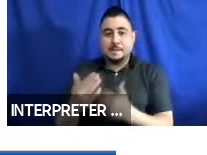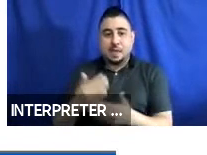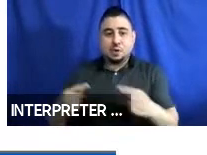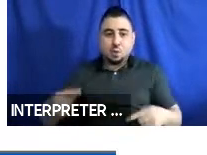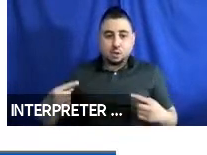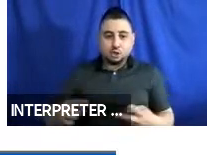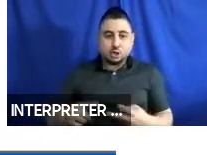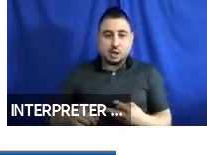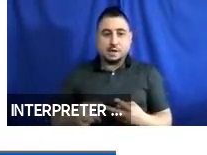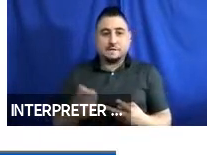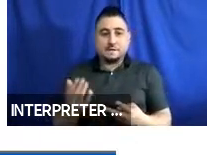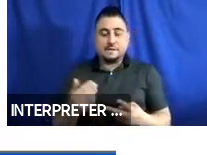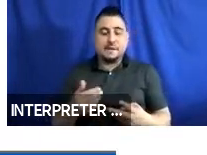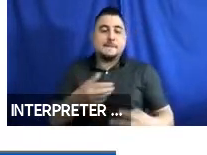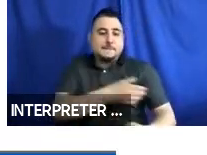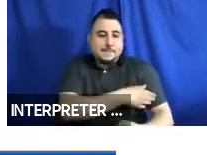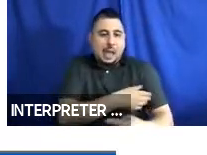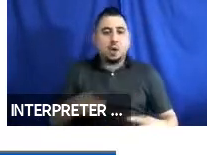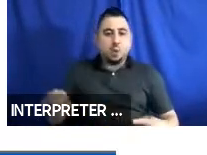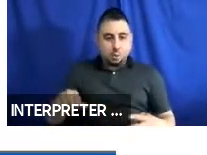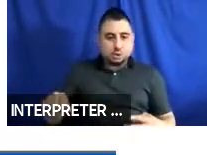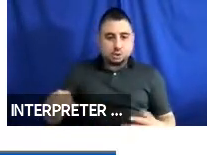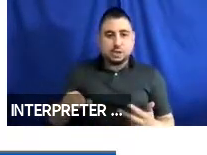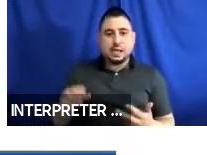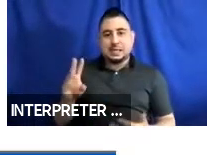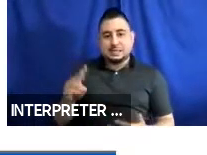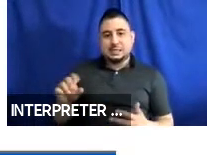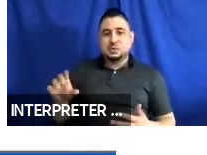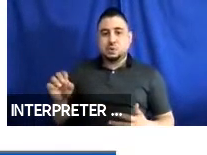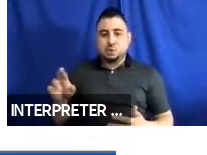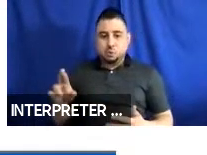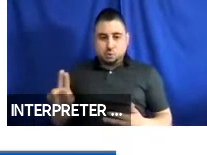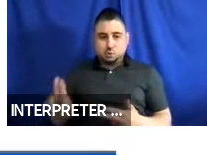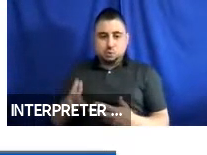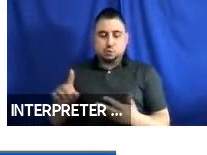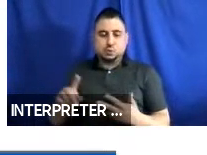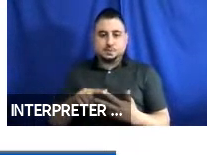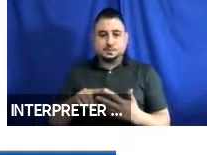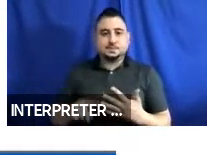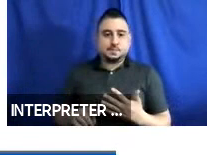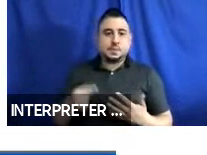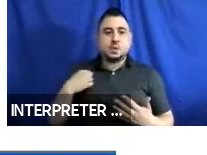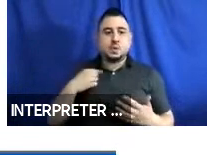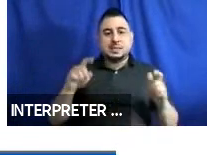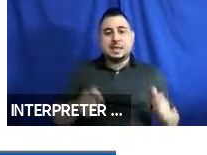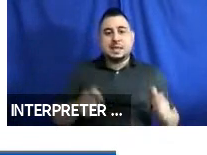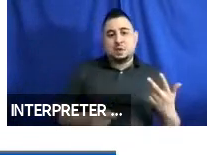users. 15 power wheelchair users. and Six scooter users. We tested three different securement